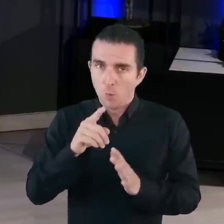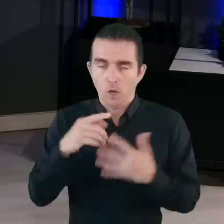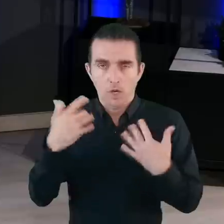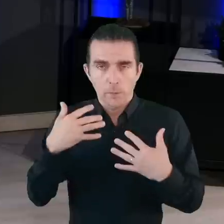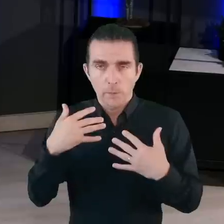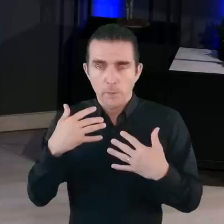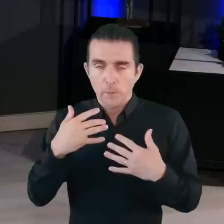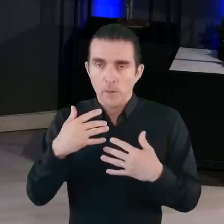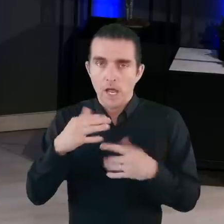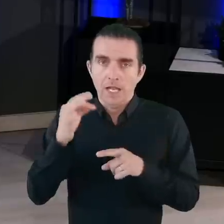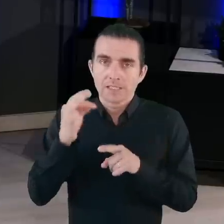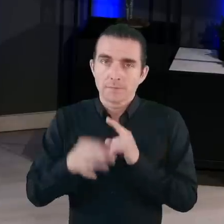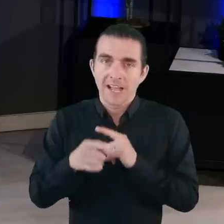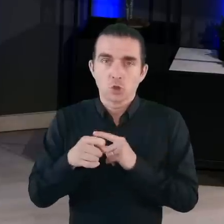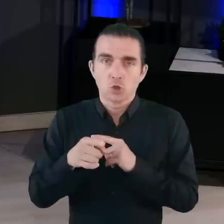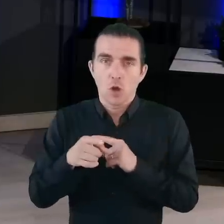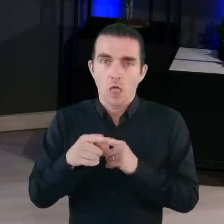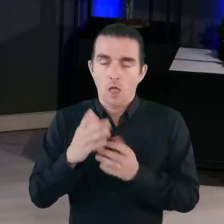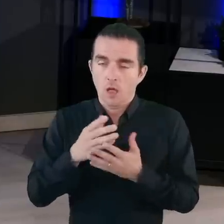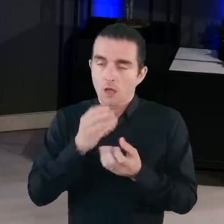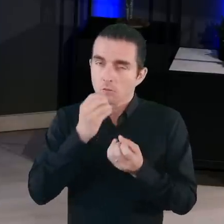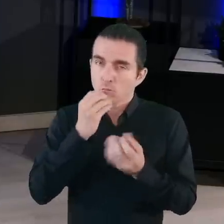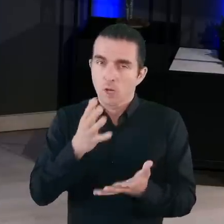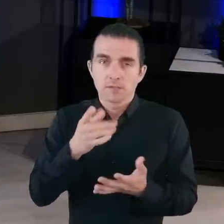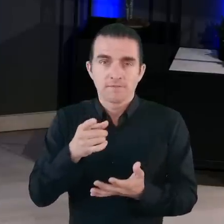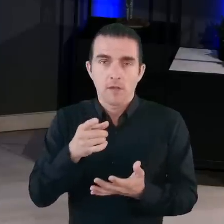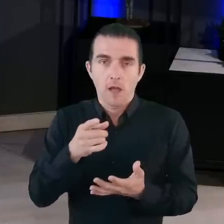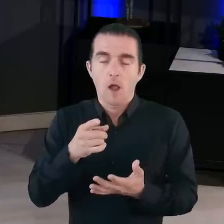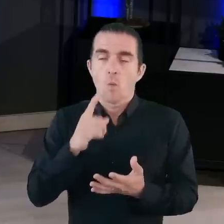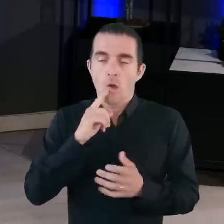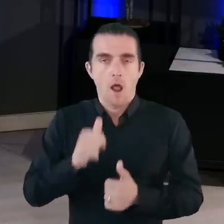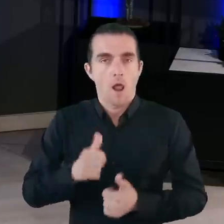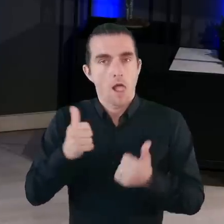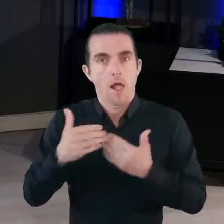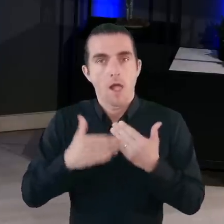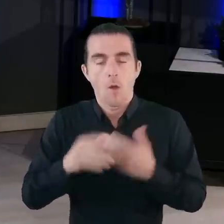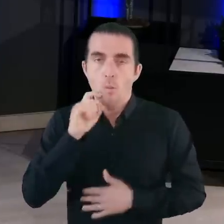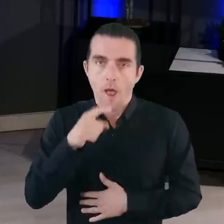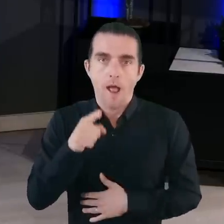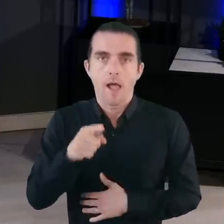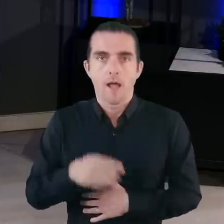“Jason, you are unique. You are a wonderful human being and you will do great things”.